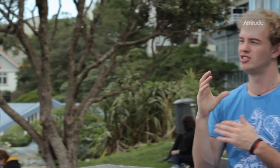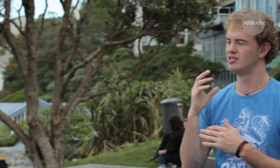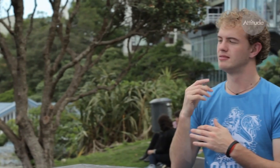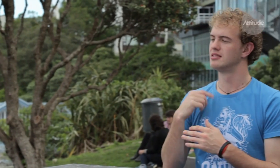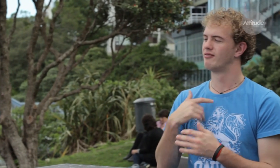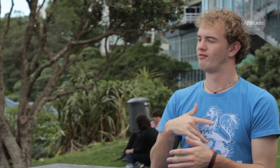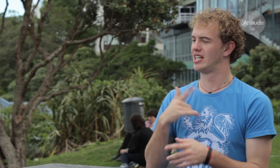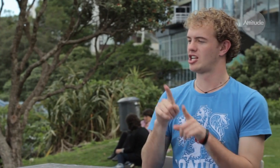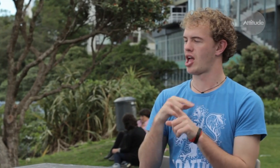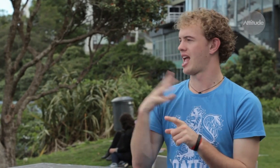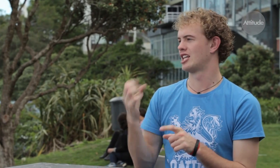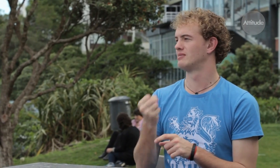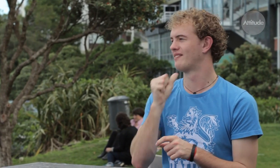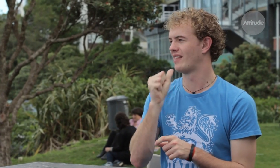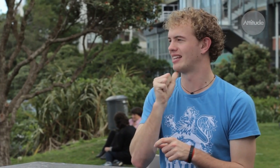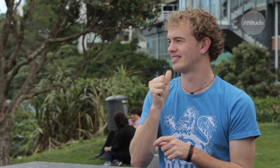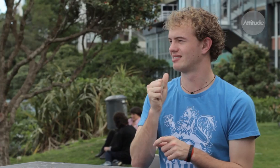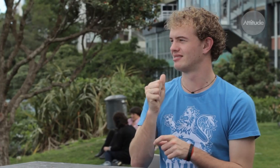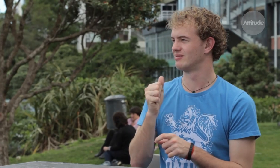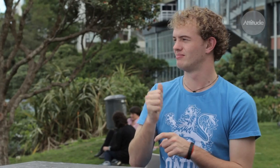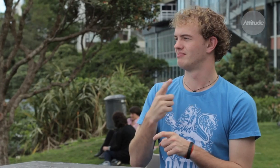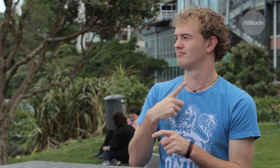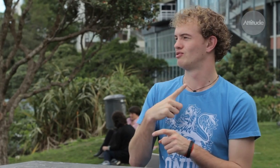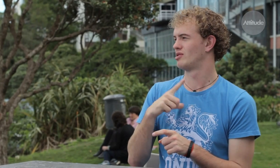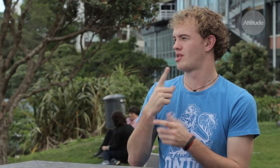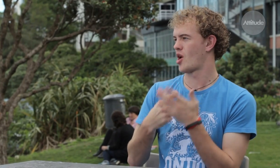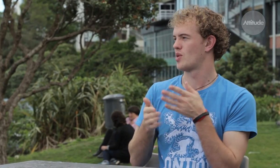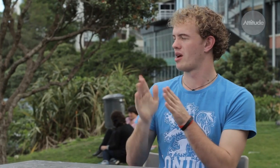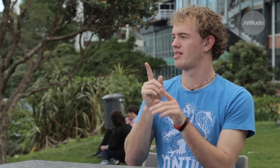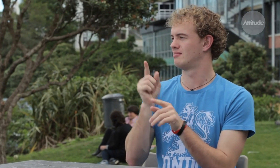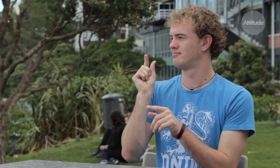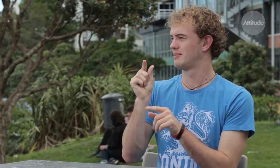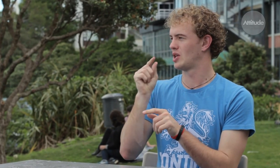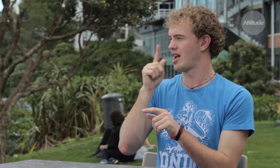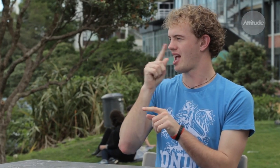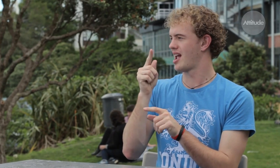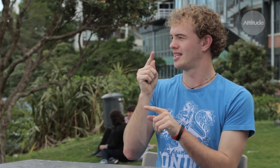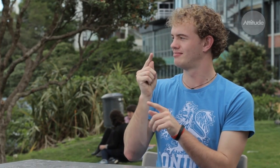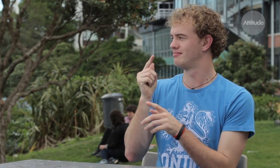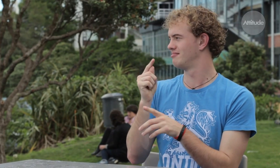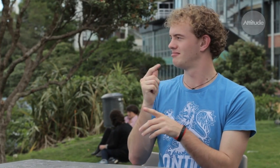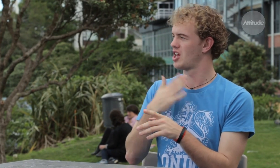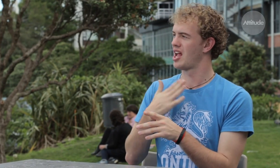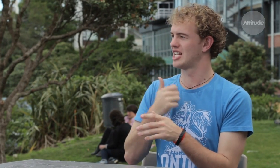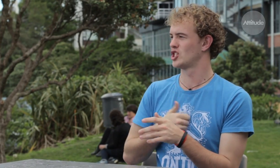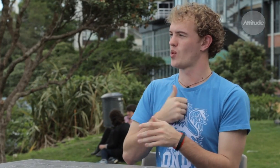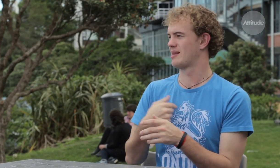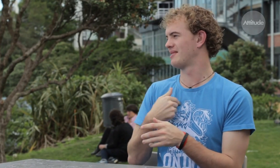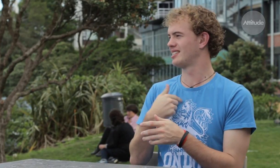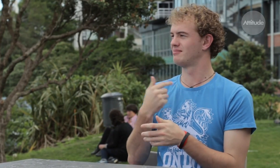so you can fit in? When I Christchurch I felt like I had to be funny or a fun guy because that was the only